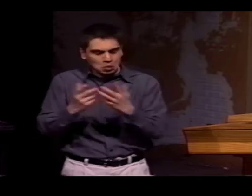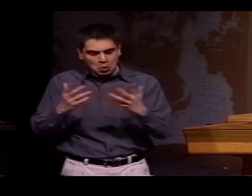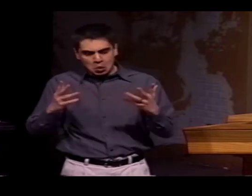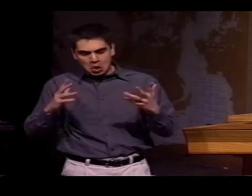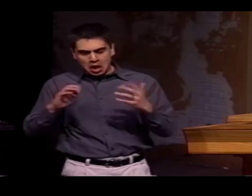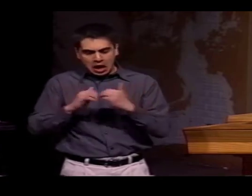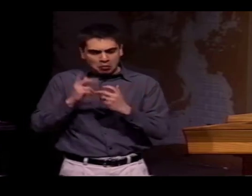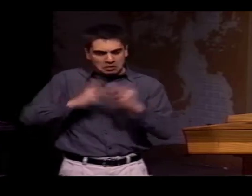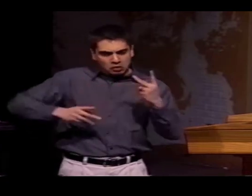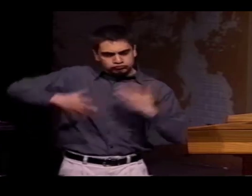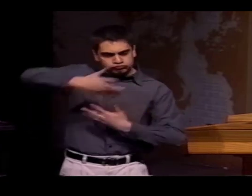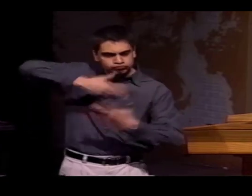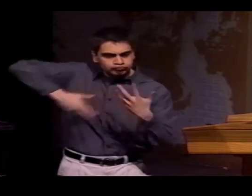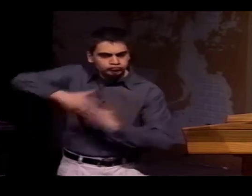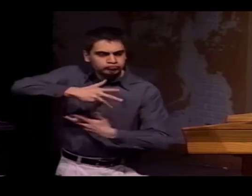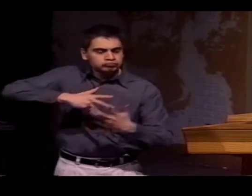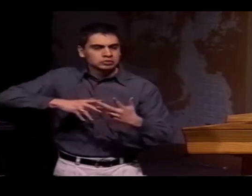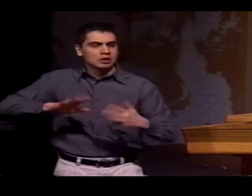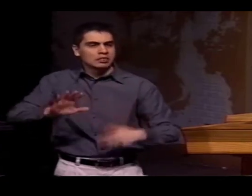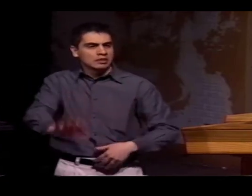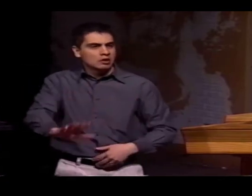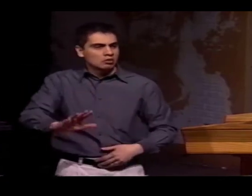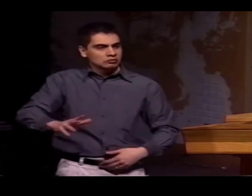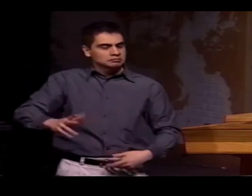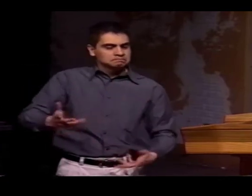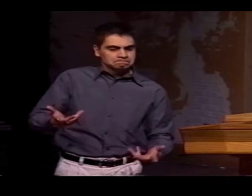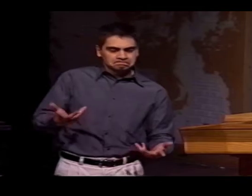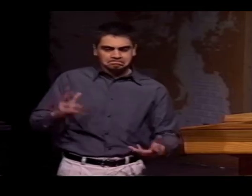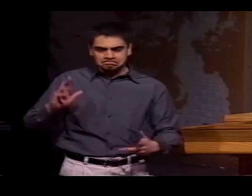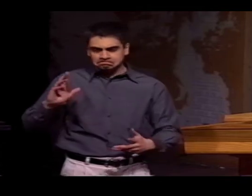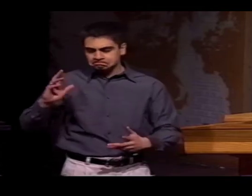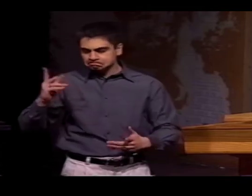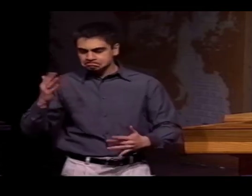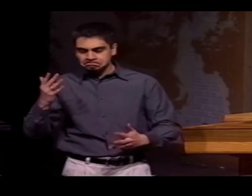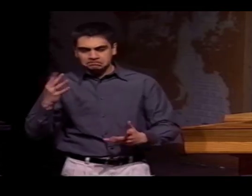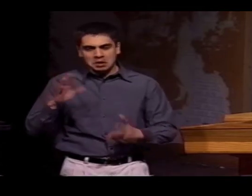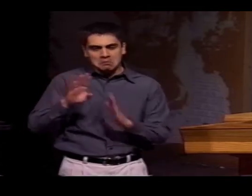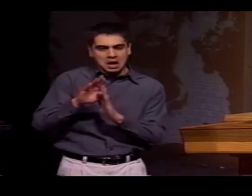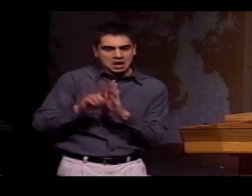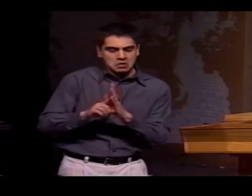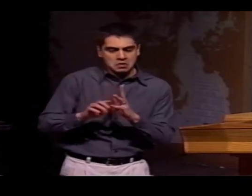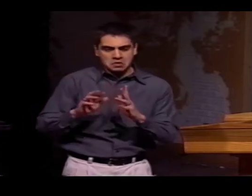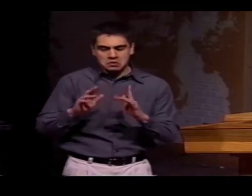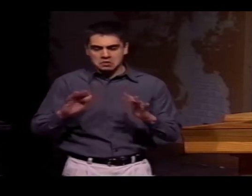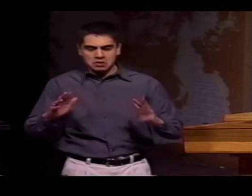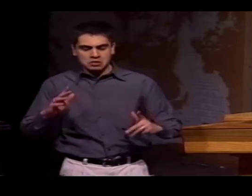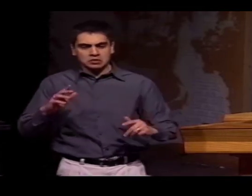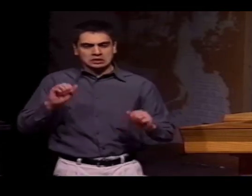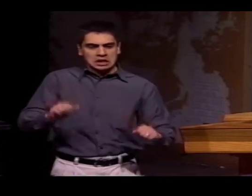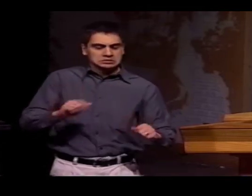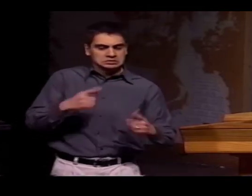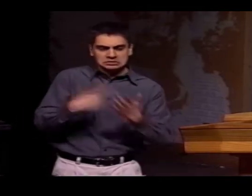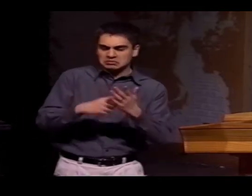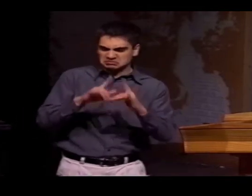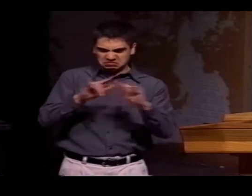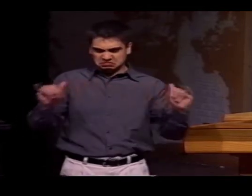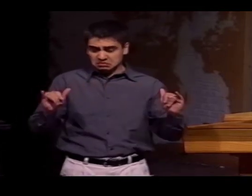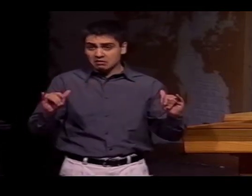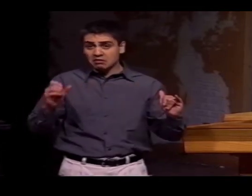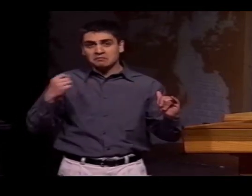IT INCLUDES SOCIAL INTERACTION, CULTURAL NORMS, THE BACKGROUNDS THAT PEOPLE BRING,